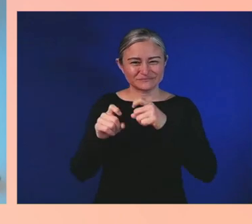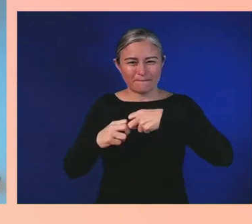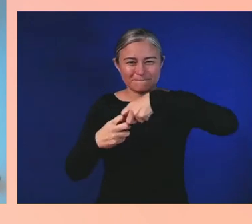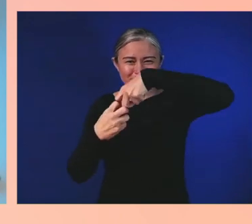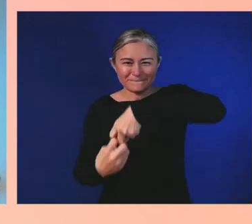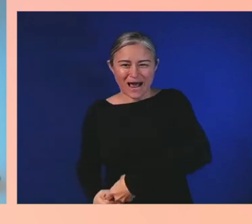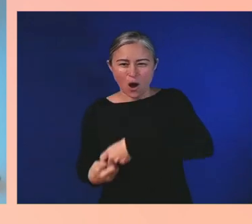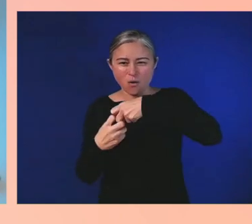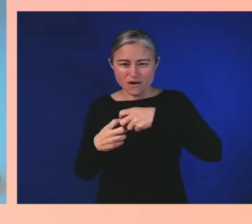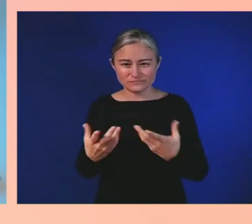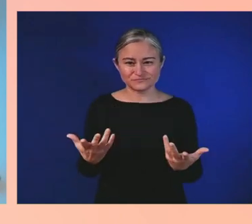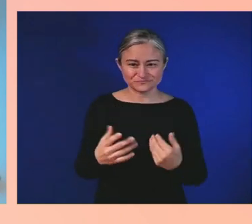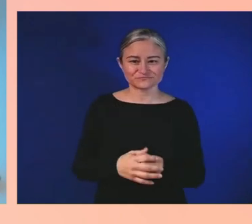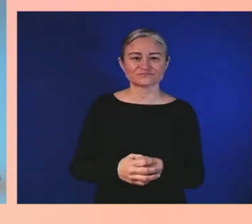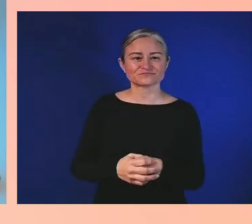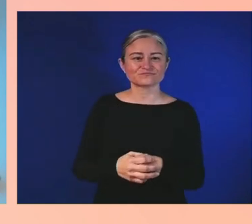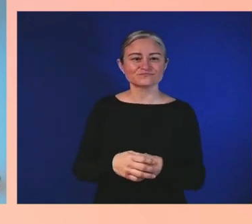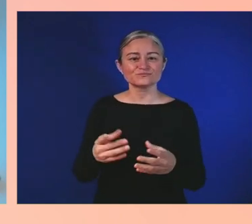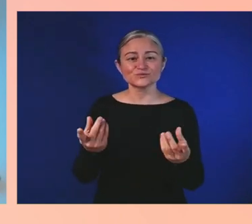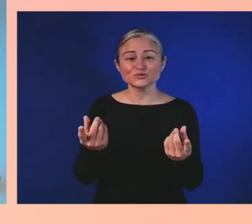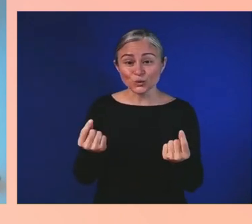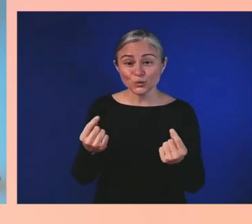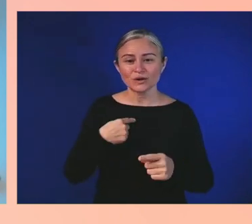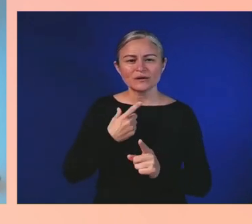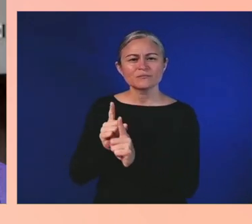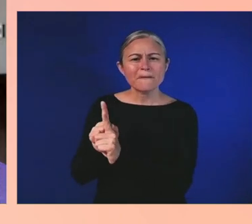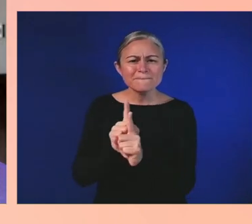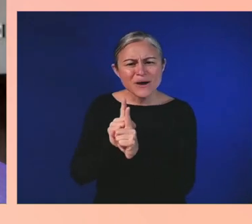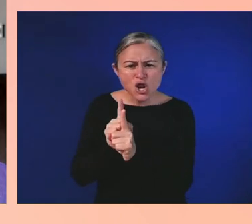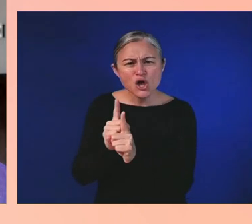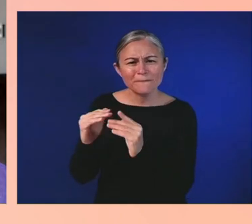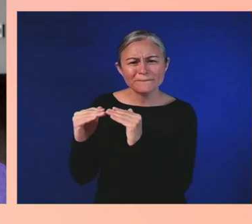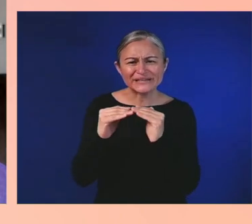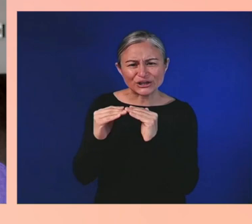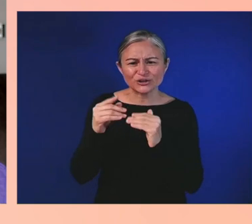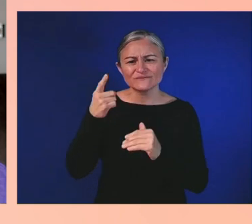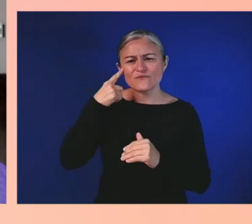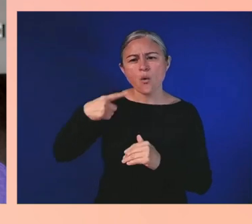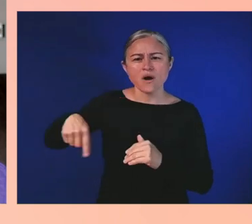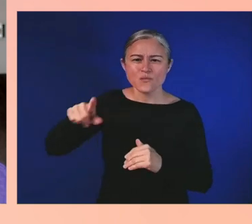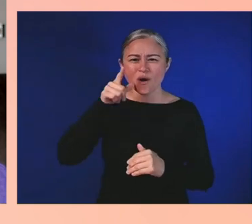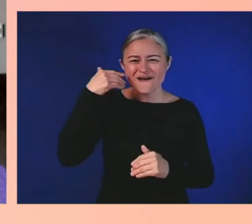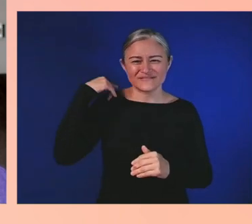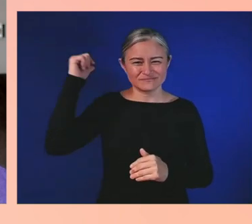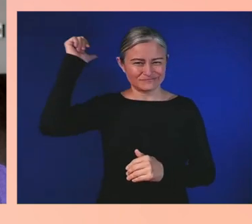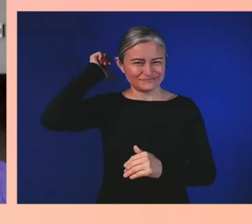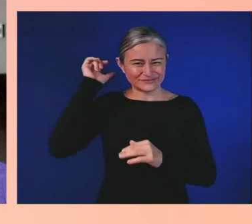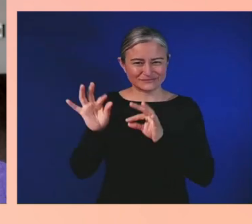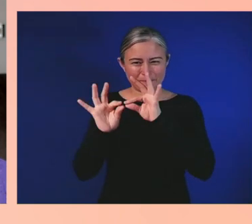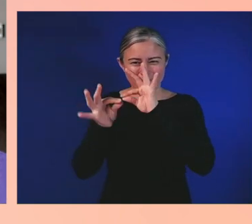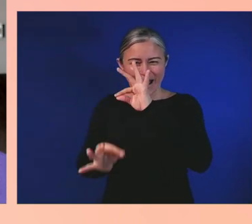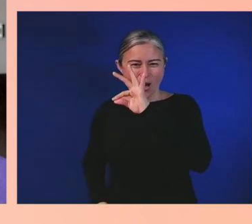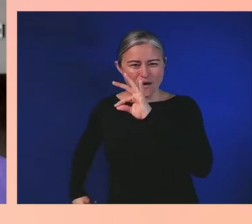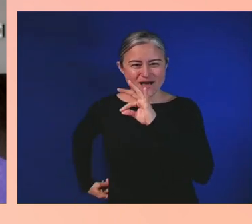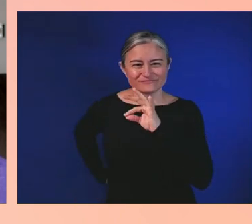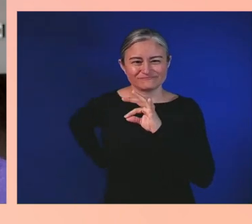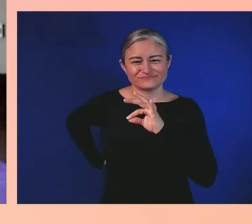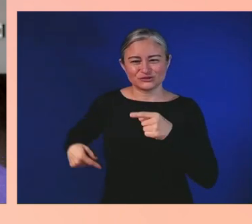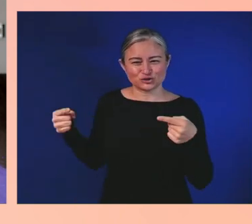the community of spinal cord injuries. Awesome, thanks for sharing that, Mike. Hey, if you're a gamer, we got to start with the obvious here.